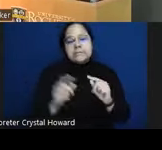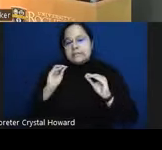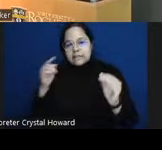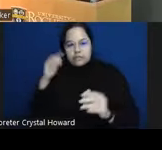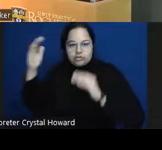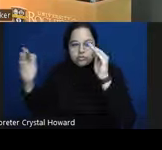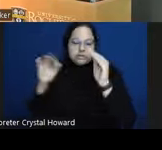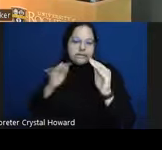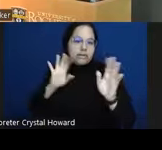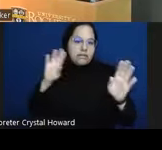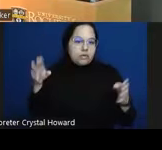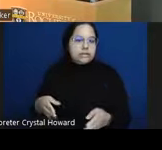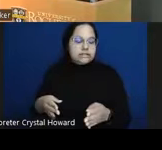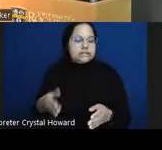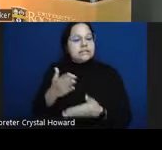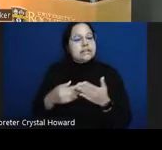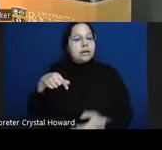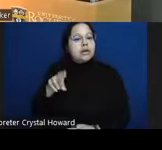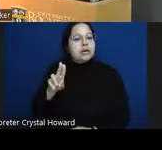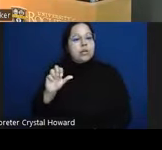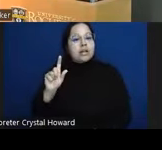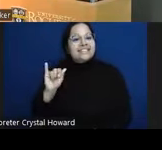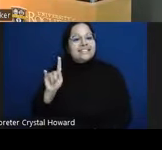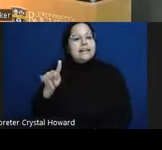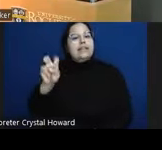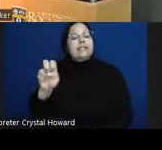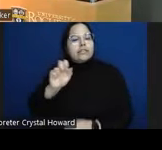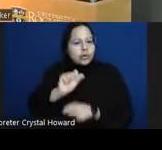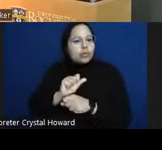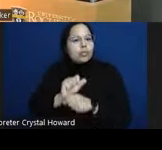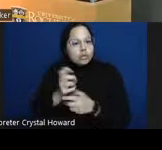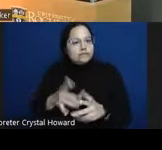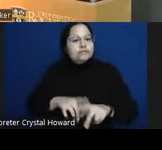that has been done um has asked people well what do you think in the community stakeholders should